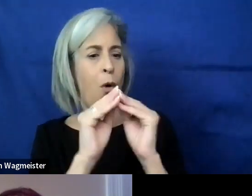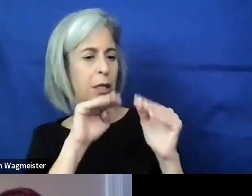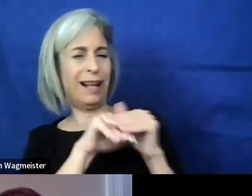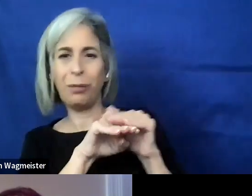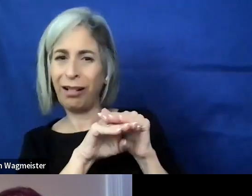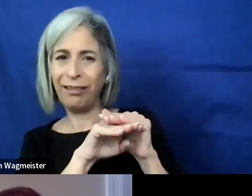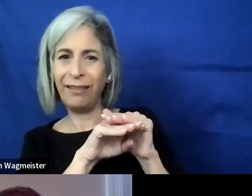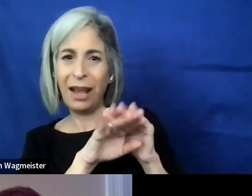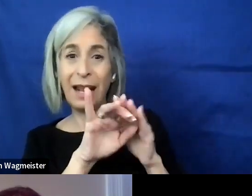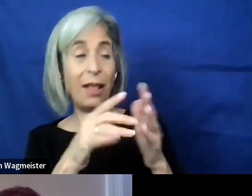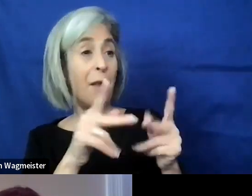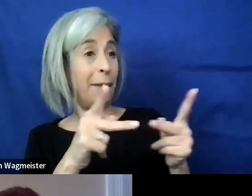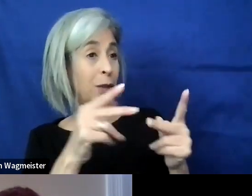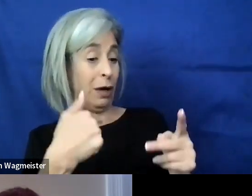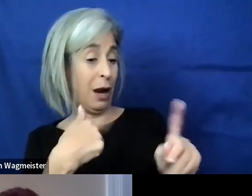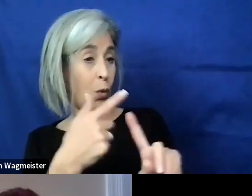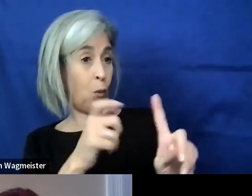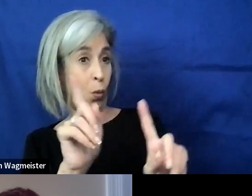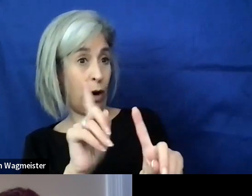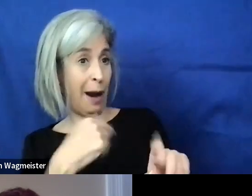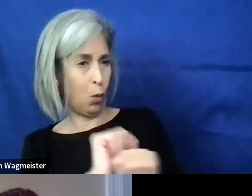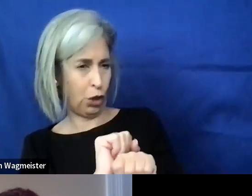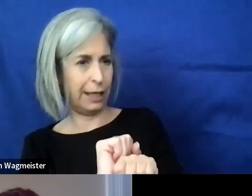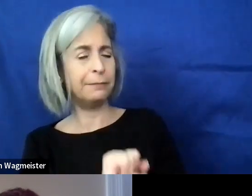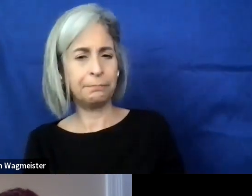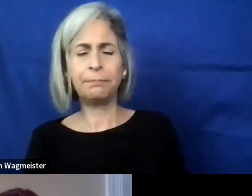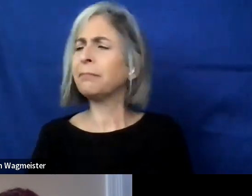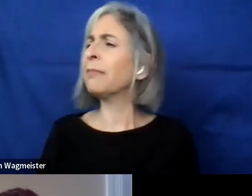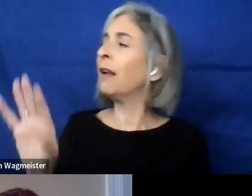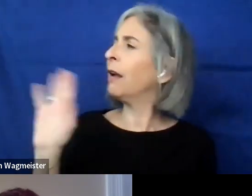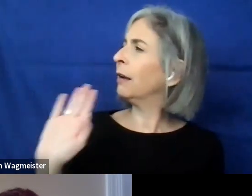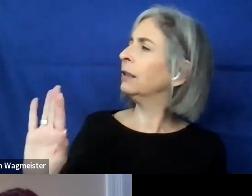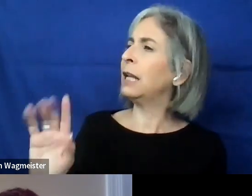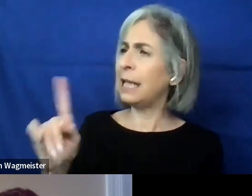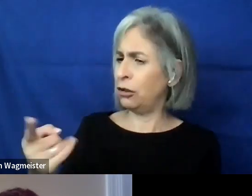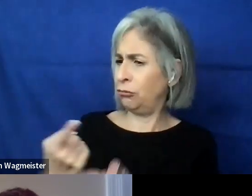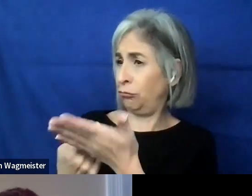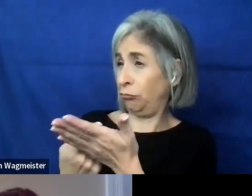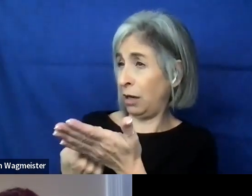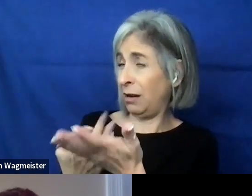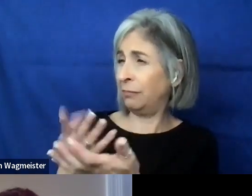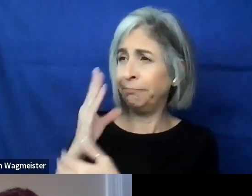the place where I'm working for. And can you speak a little bit, you've got a lot of first person experience